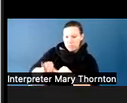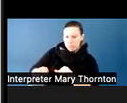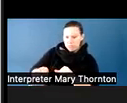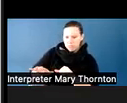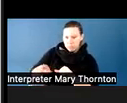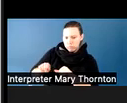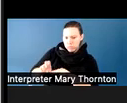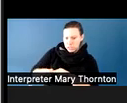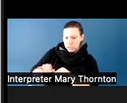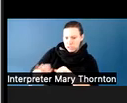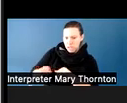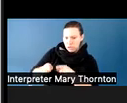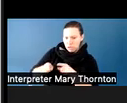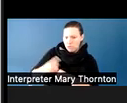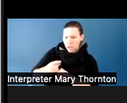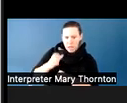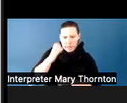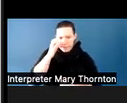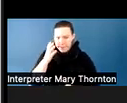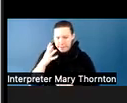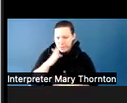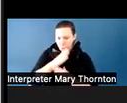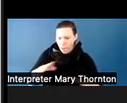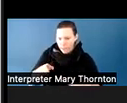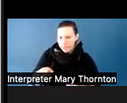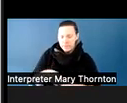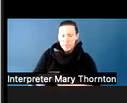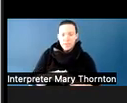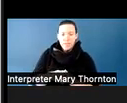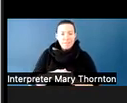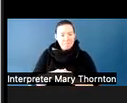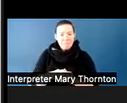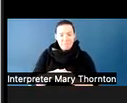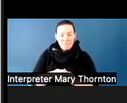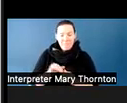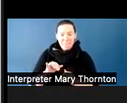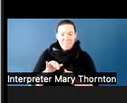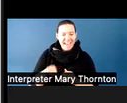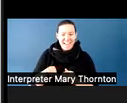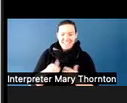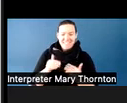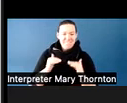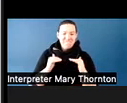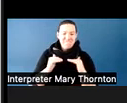need to sit here and listen and be quiet-- that is essentially the same as if I asked all of you